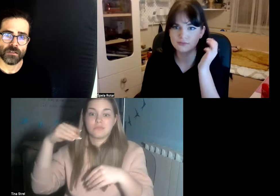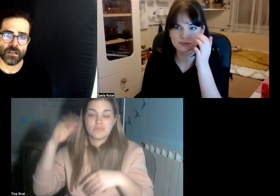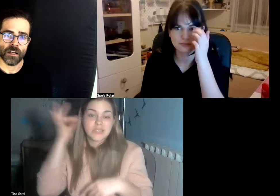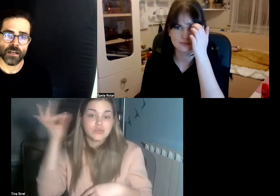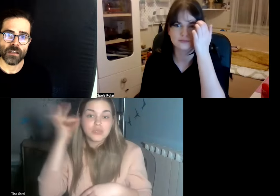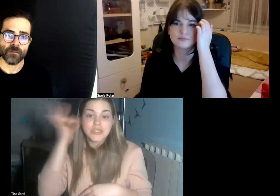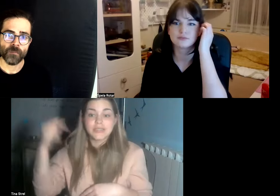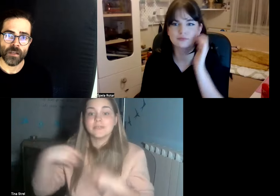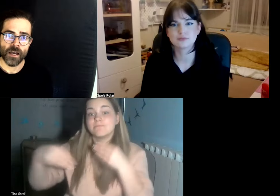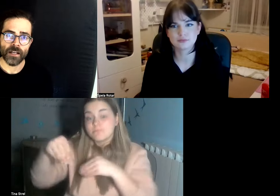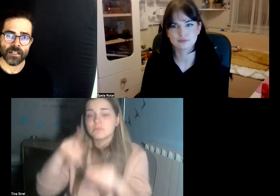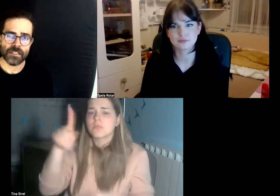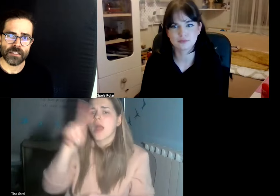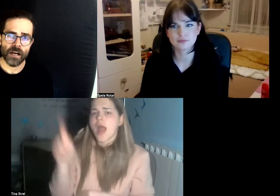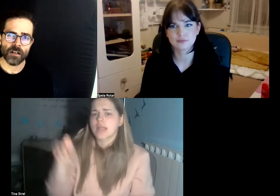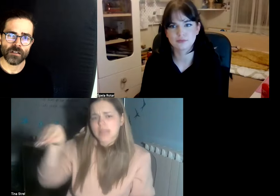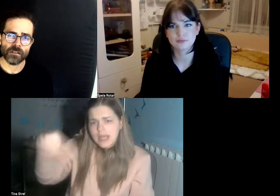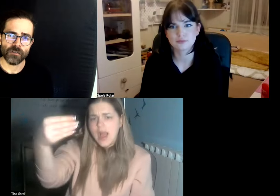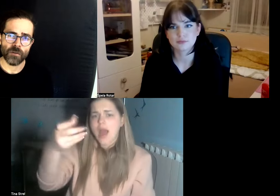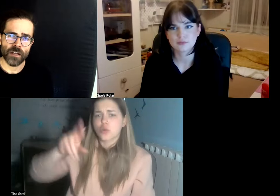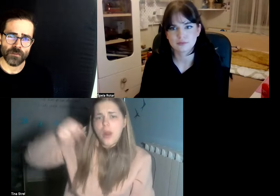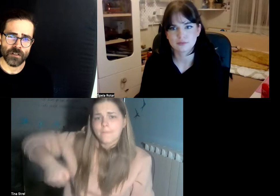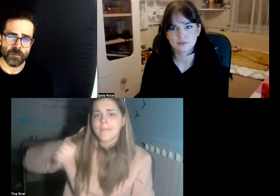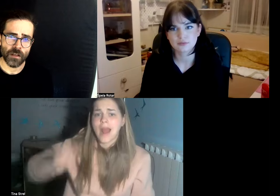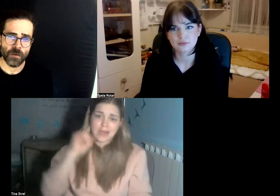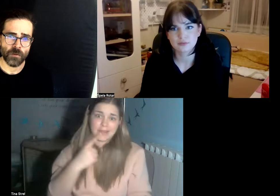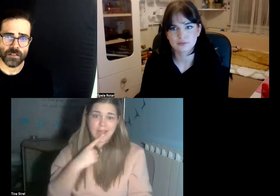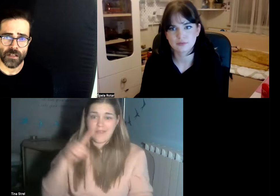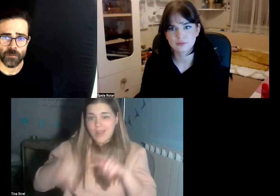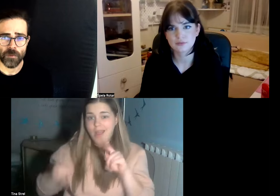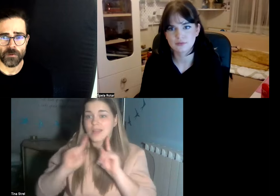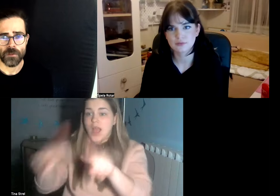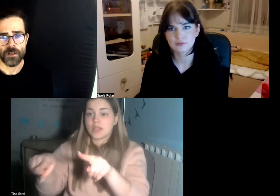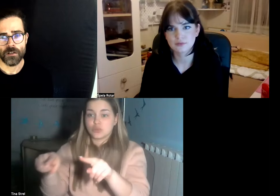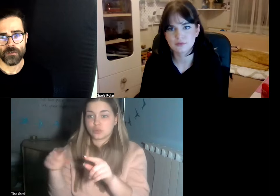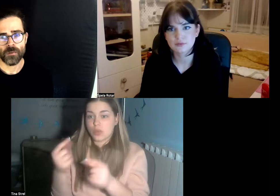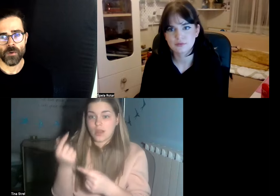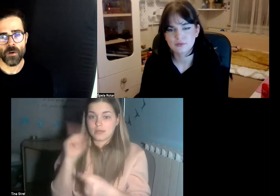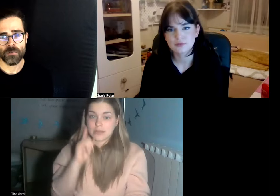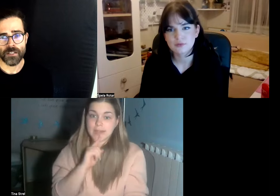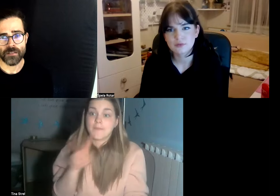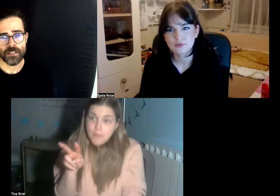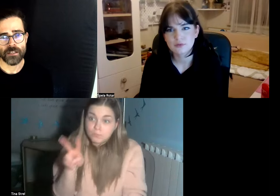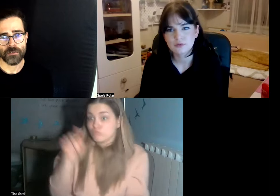and I guess if I could ask for something I would ask hearing people for more flexibility